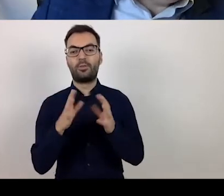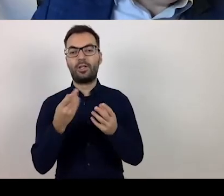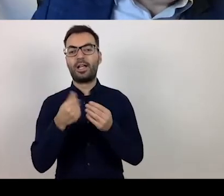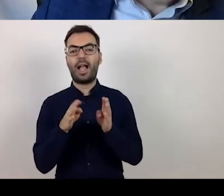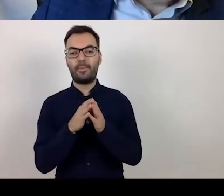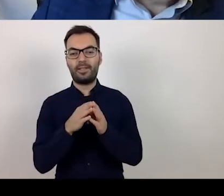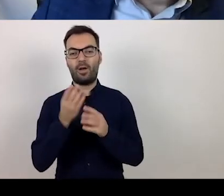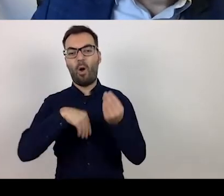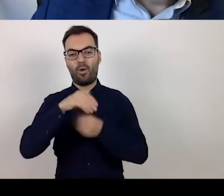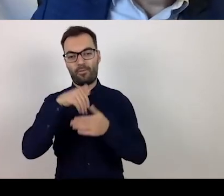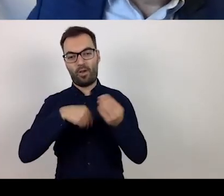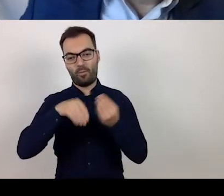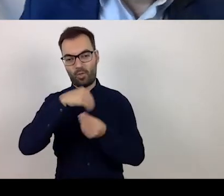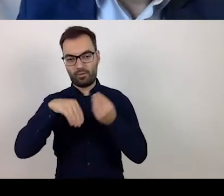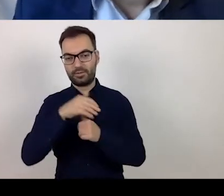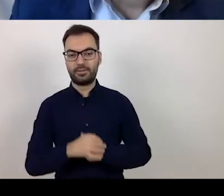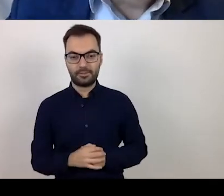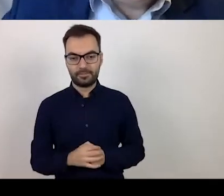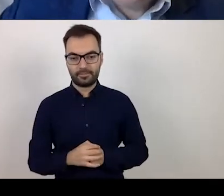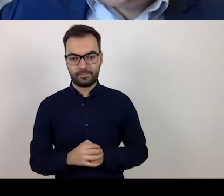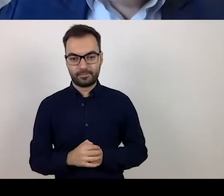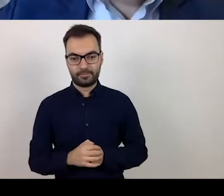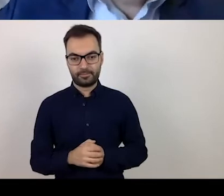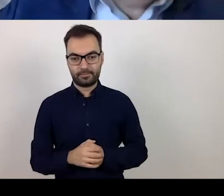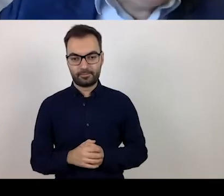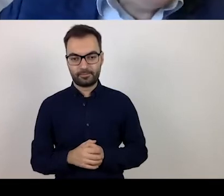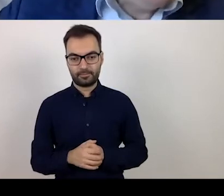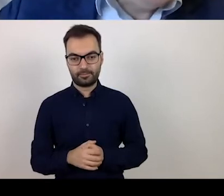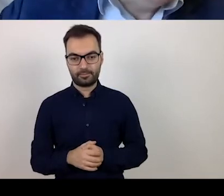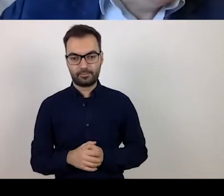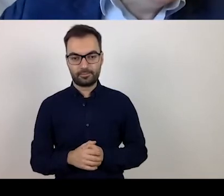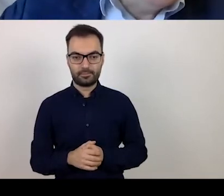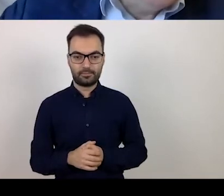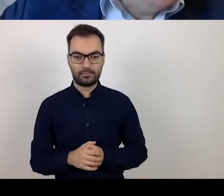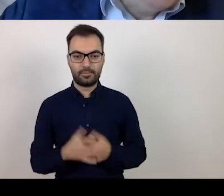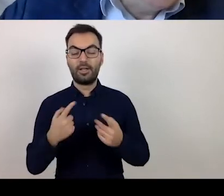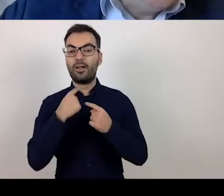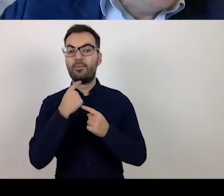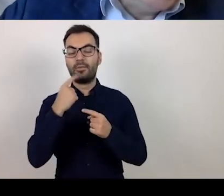Let me draw your attention to certain elements which are important